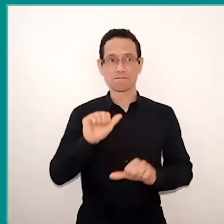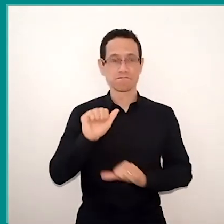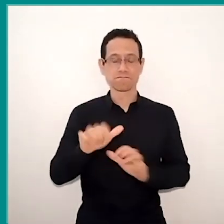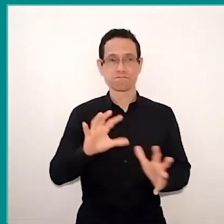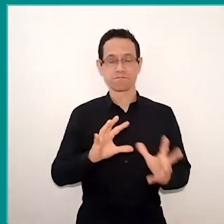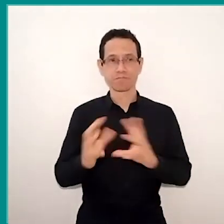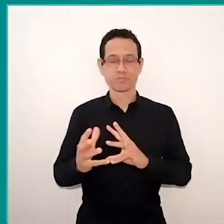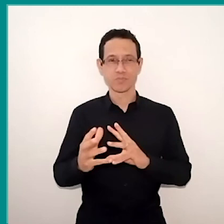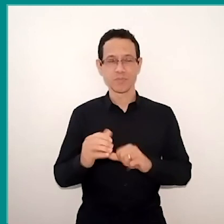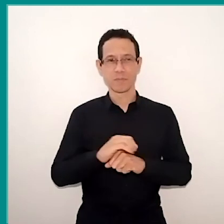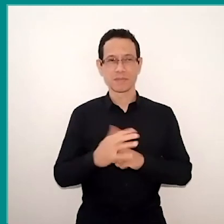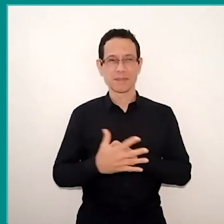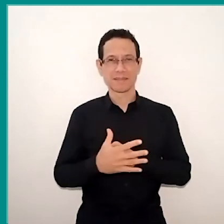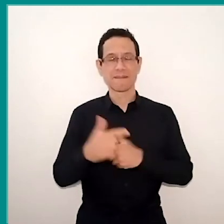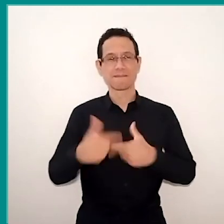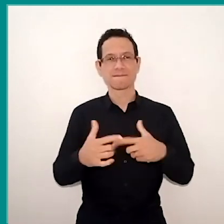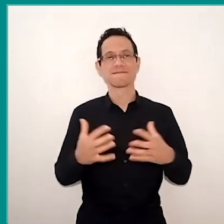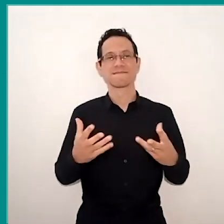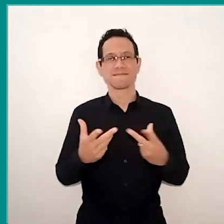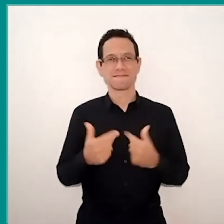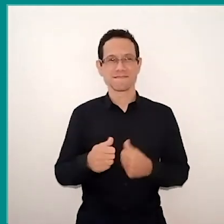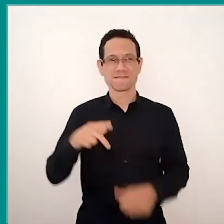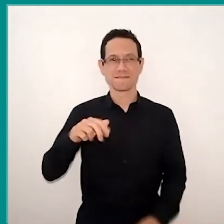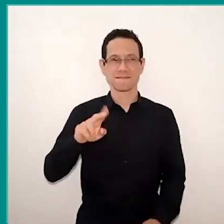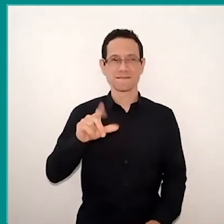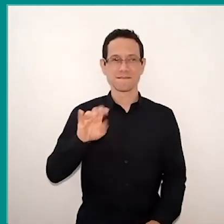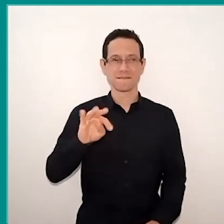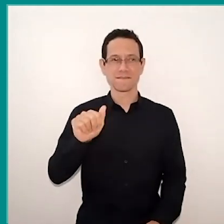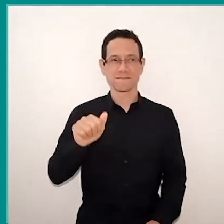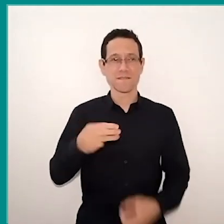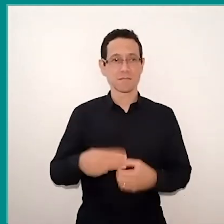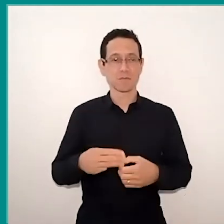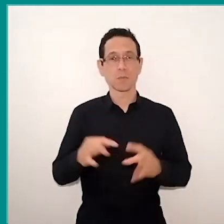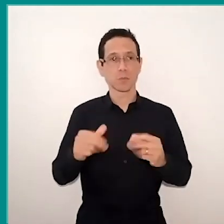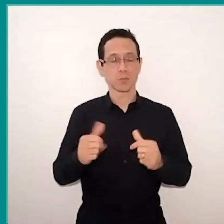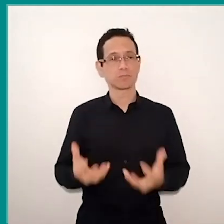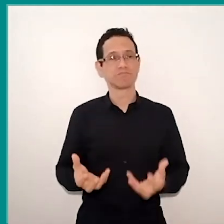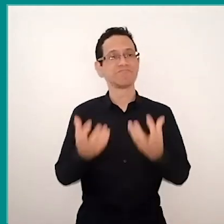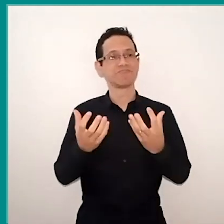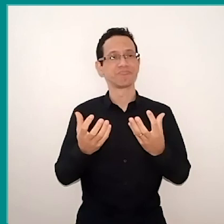but he has done a incredible work there in Paulista. The city as a whole has been a highlight in this relationship